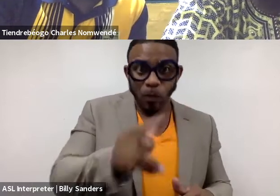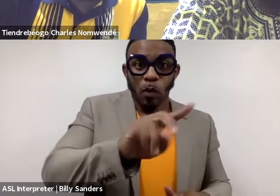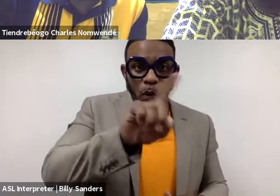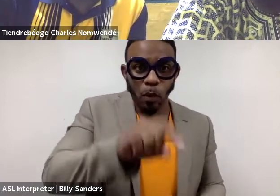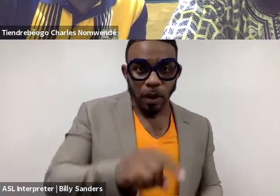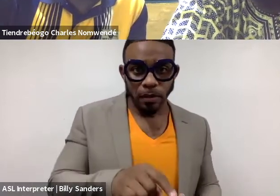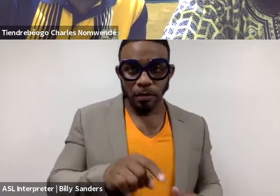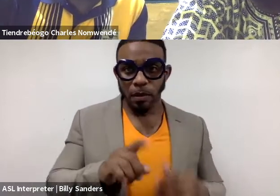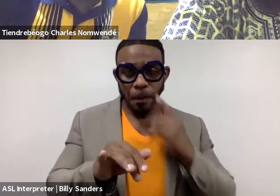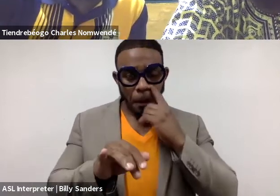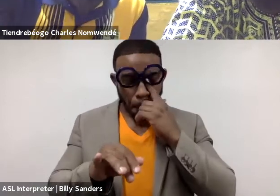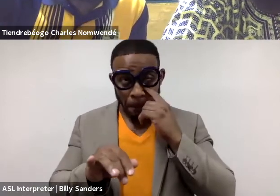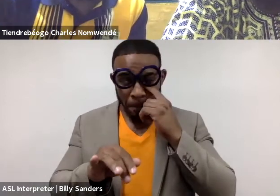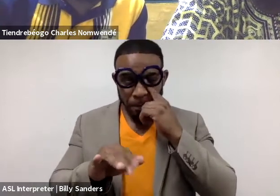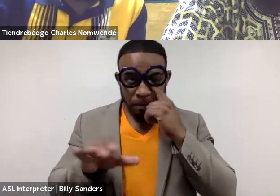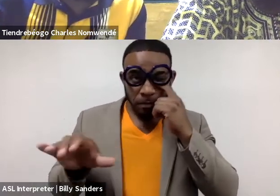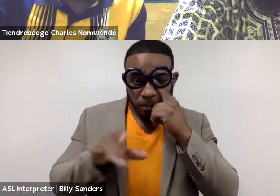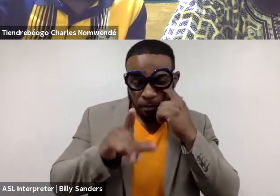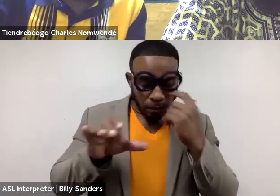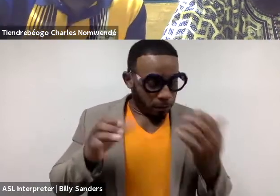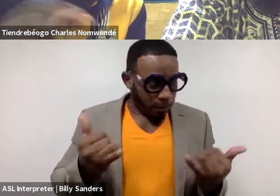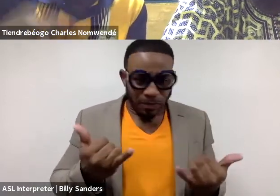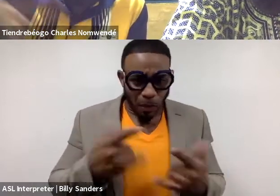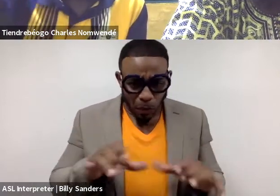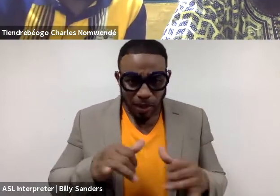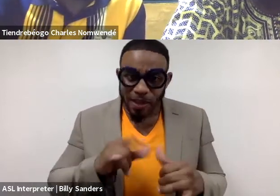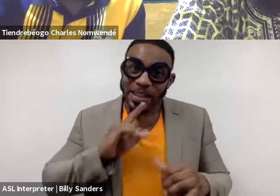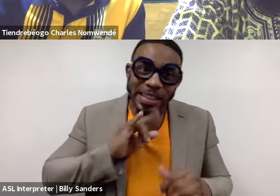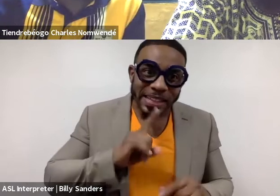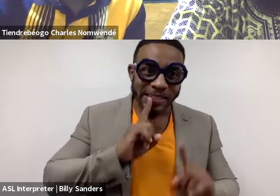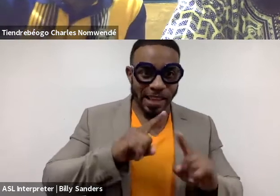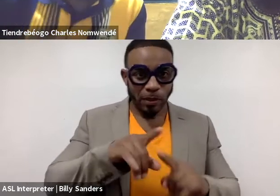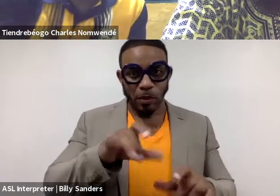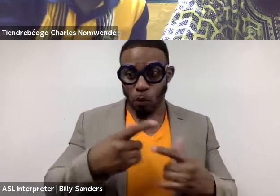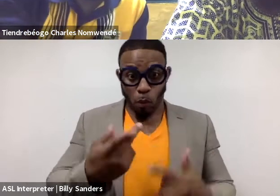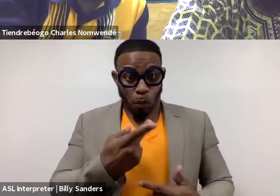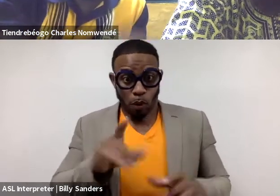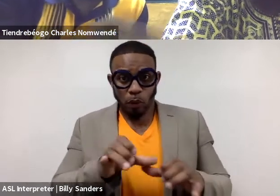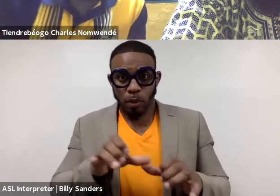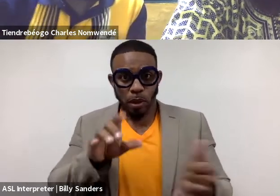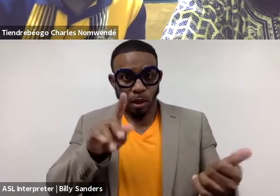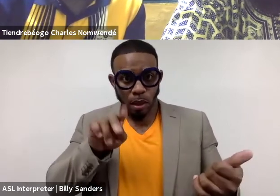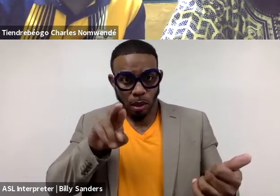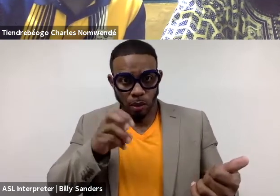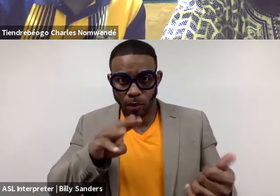by the action you are doing now, the action we are doing now. And Karishma said first that...